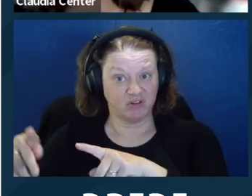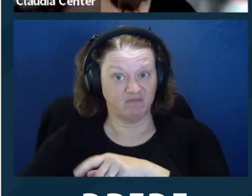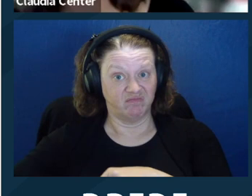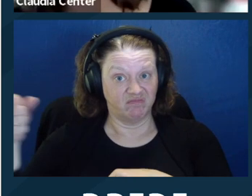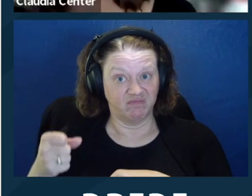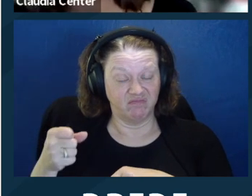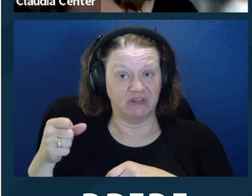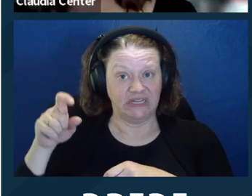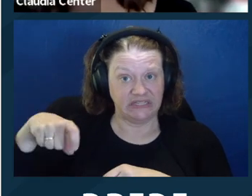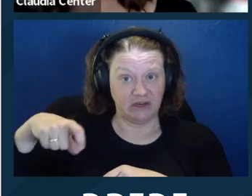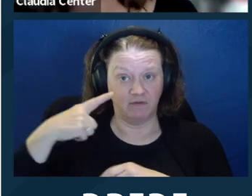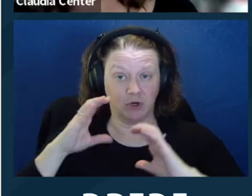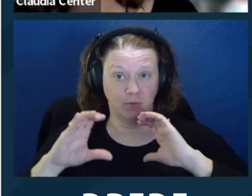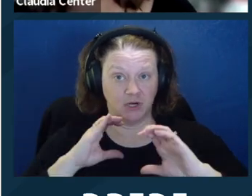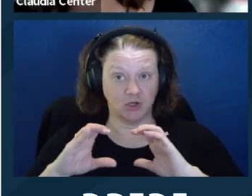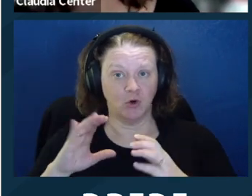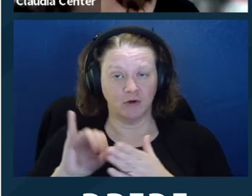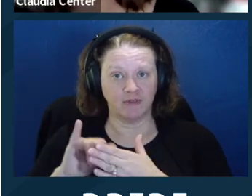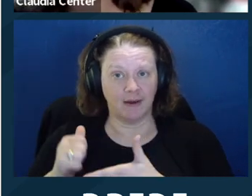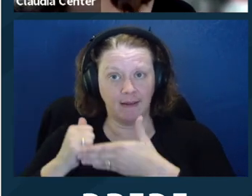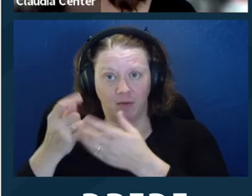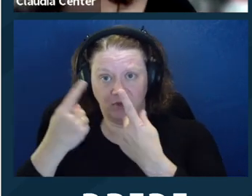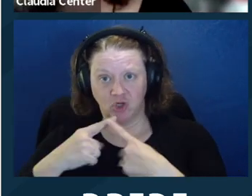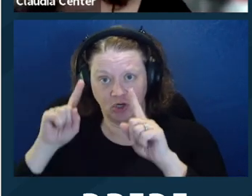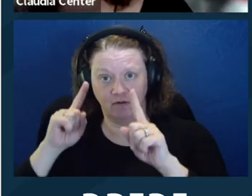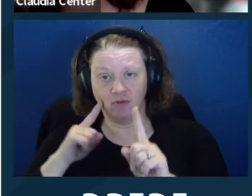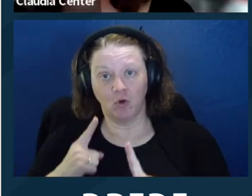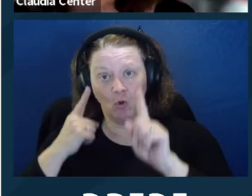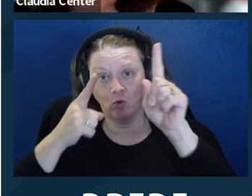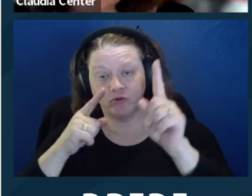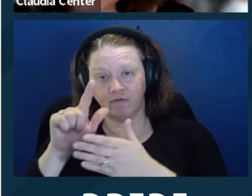And so that's where you have to check that, you know, is this necessary to the communication